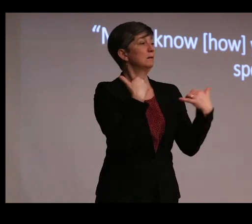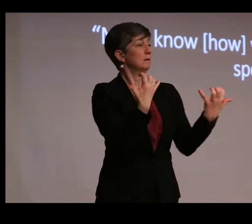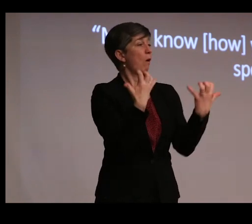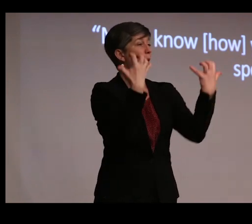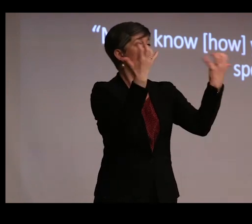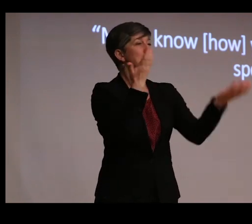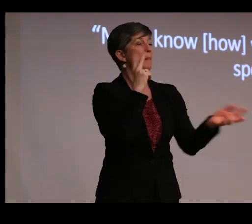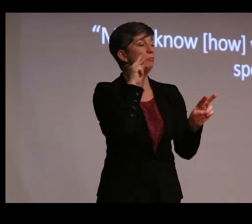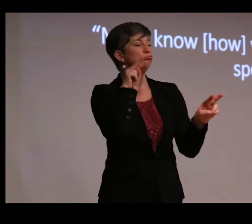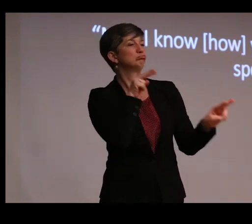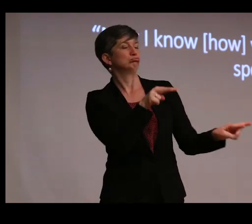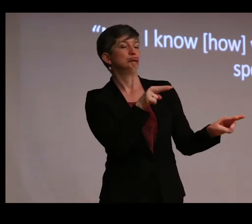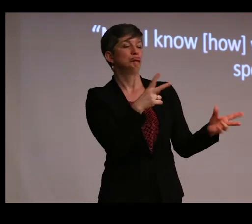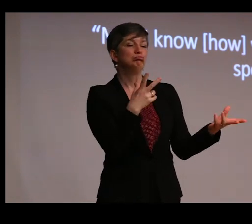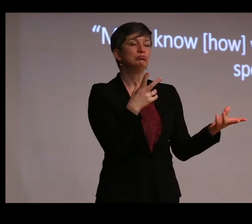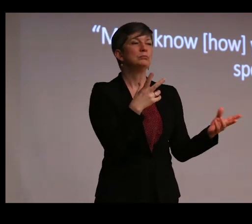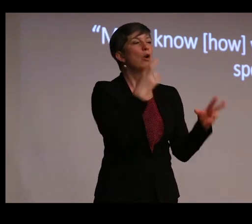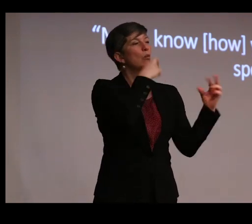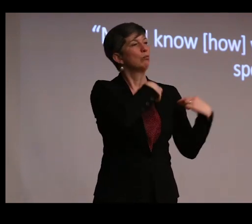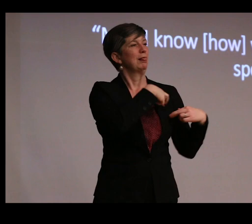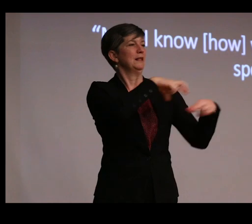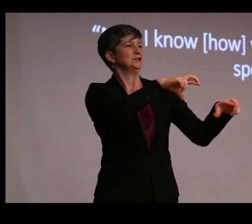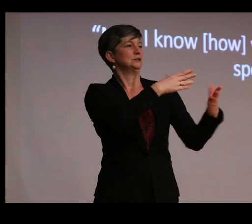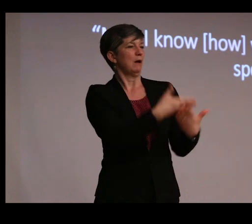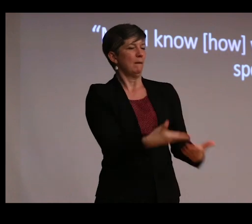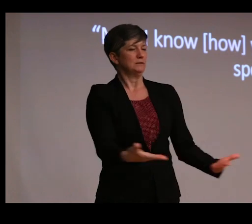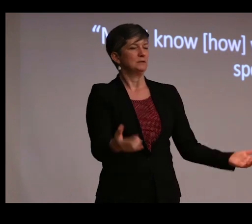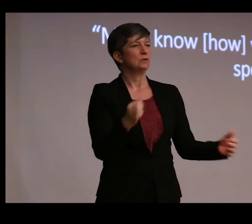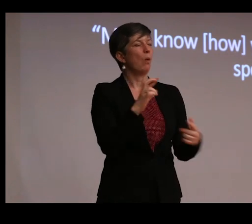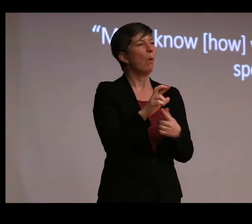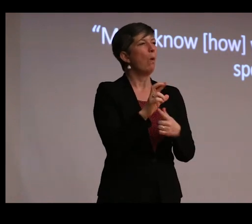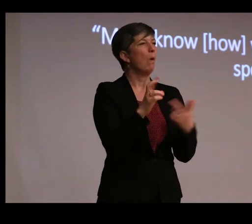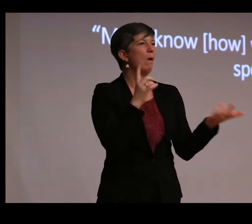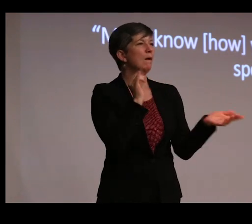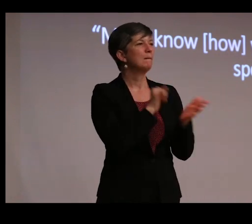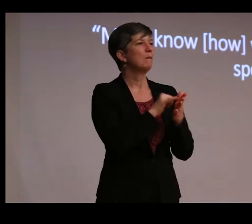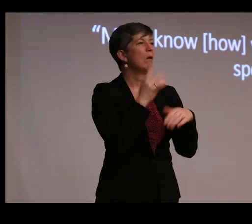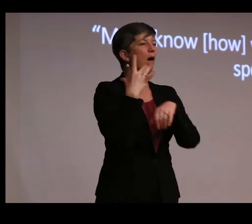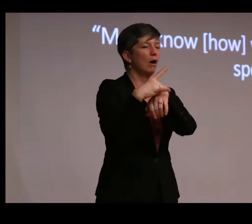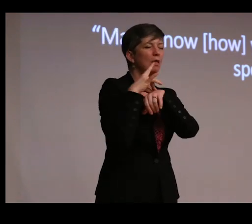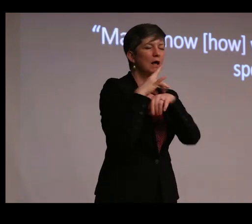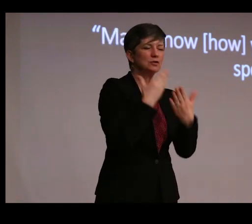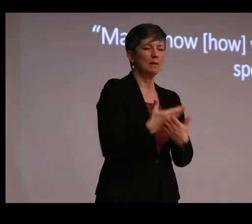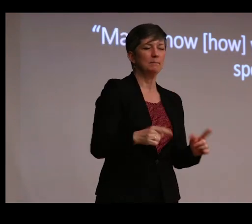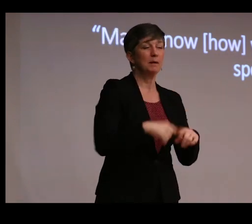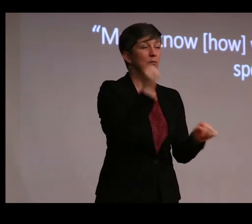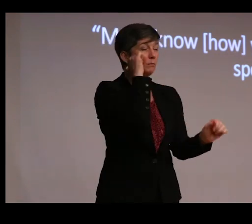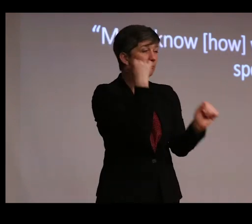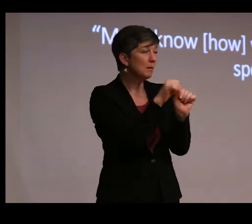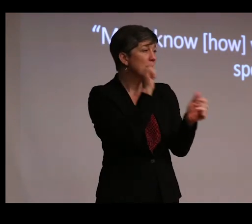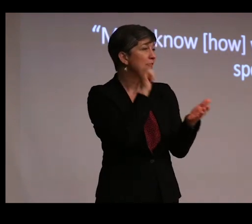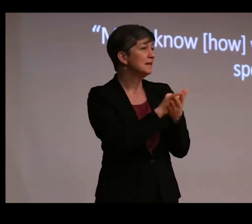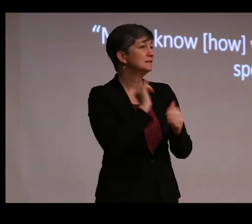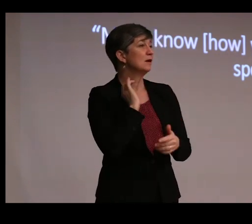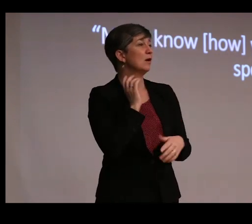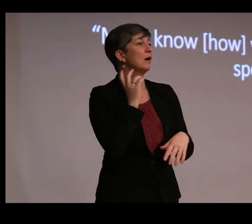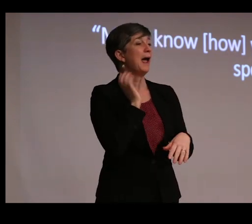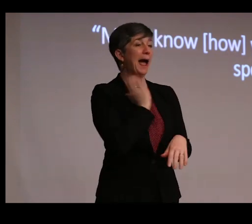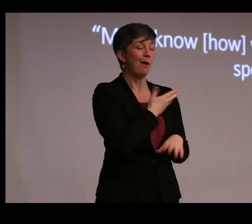might view as primarily religious objects or perhaps art or archaeological objects. But we should keep in mind that these are our categories.